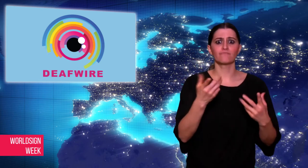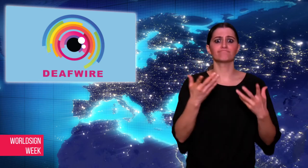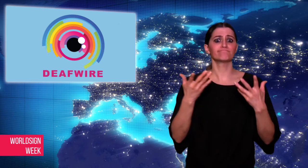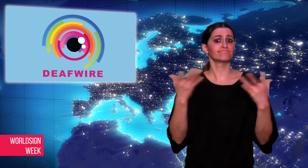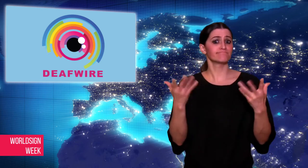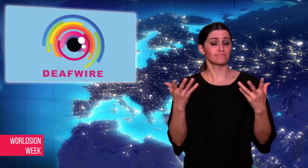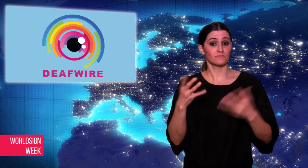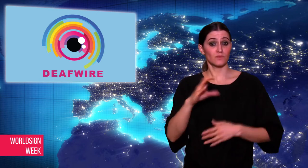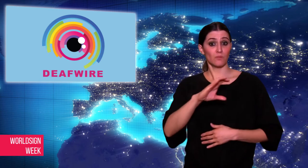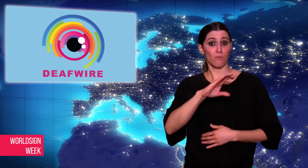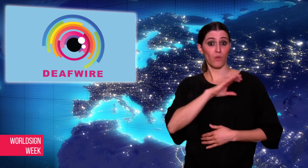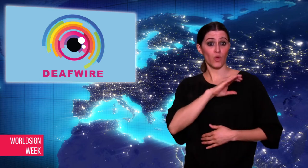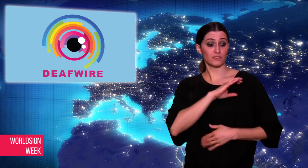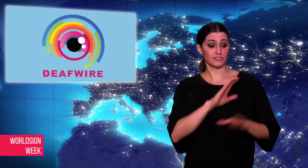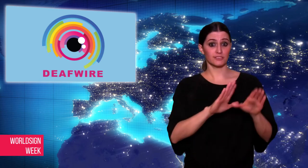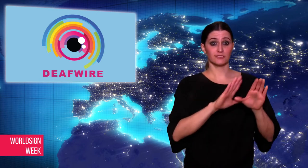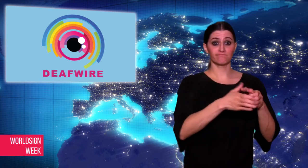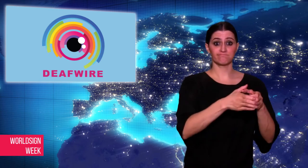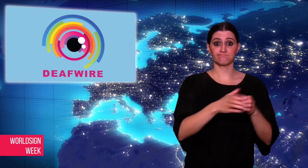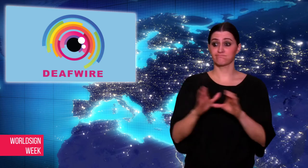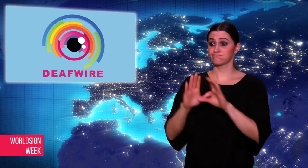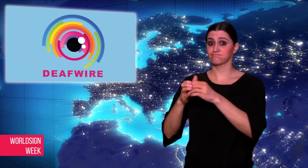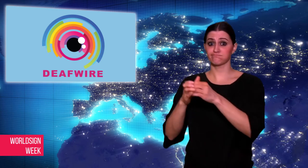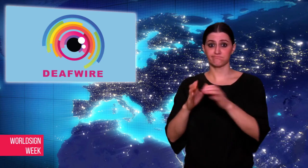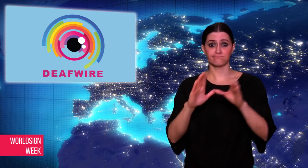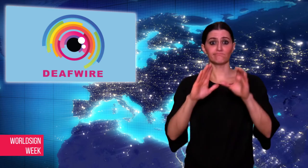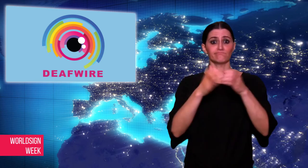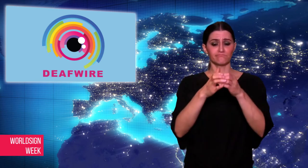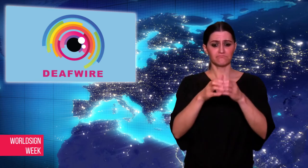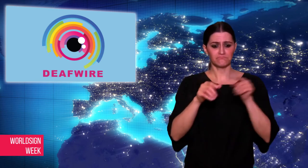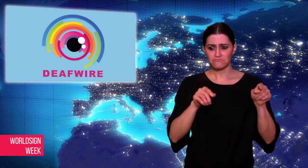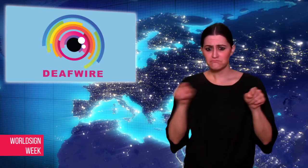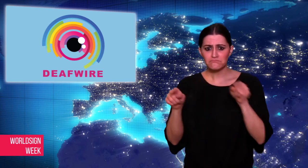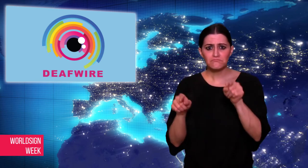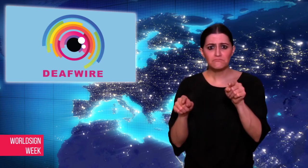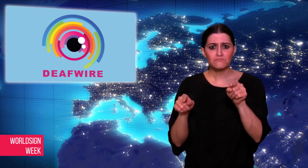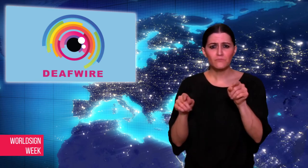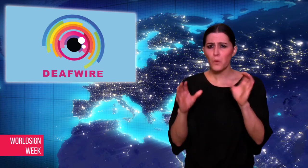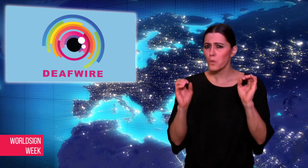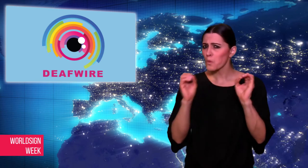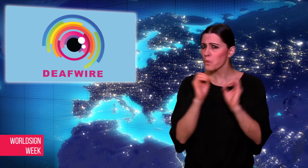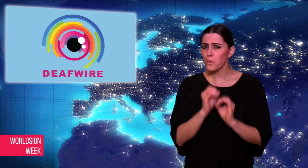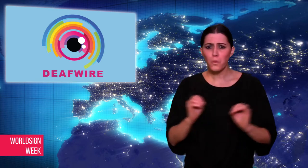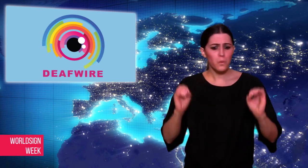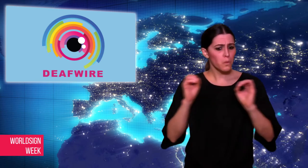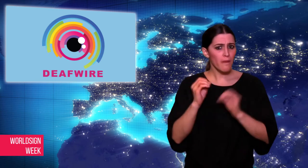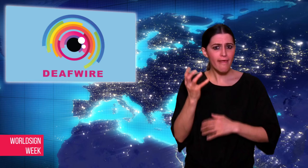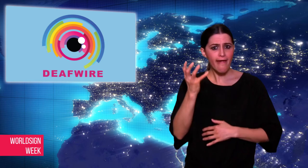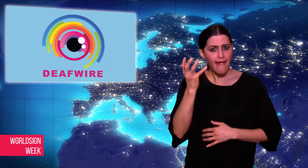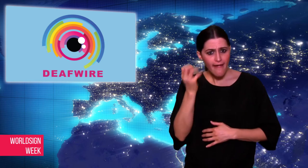police departments did not have